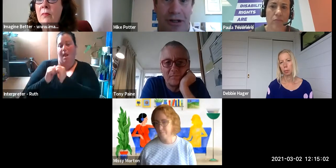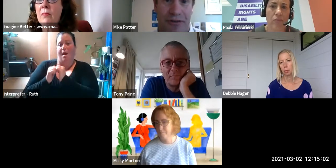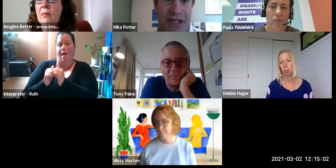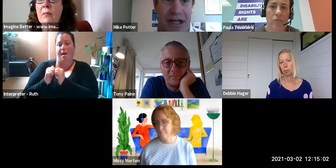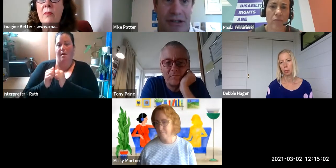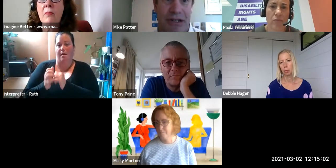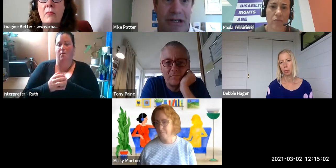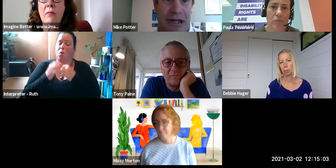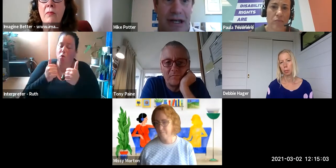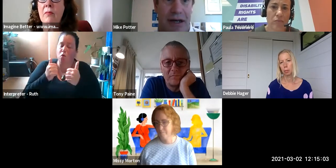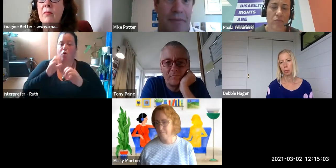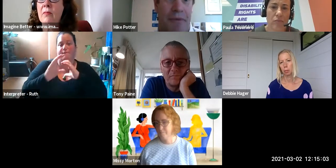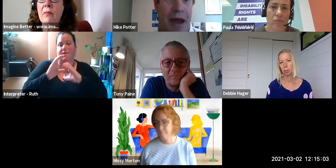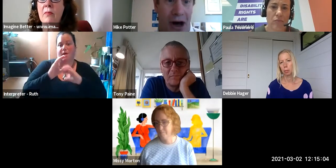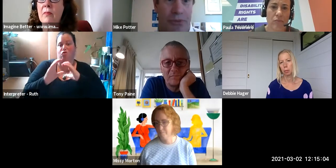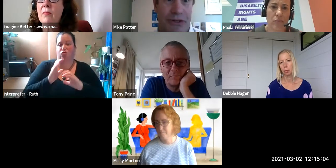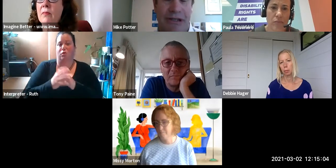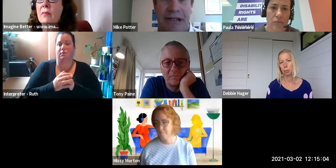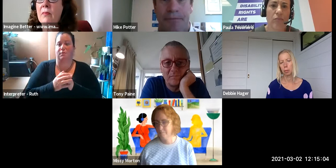good conversations and helps.